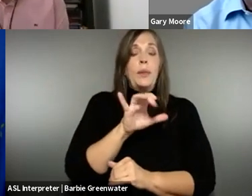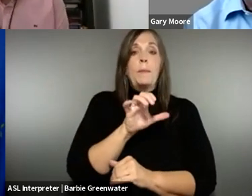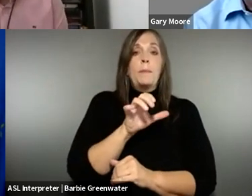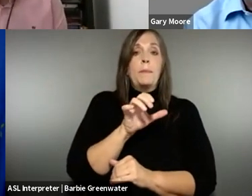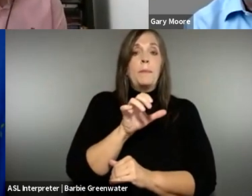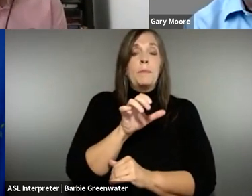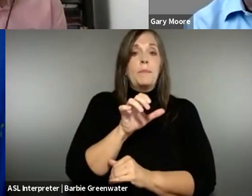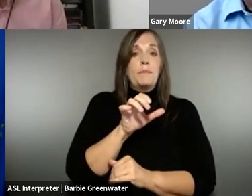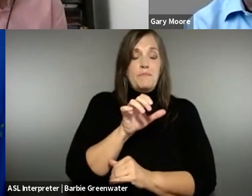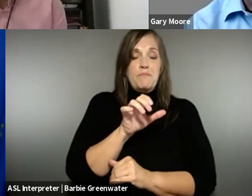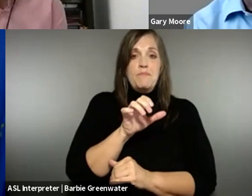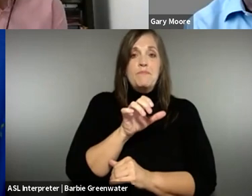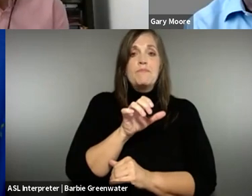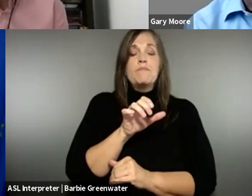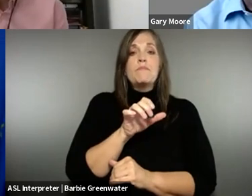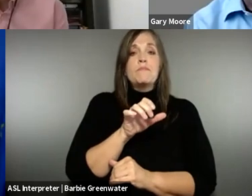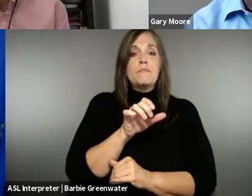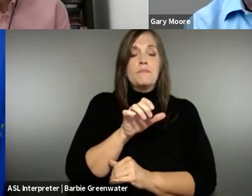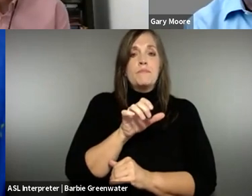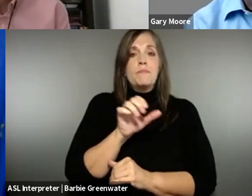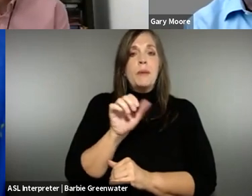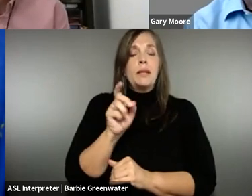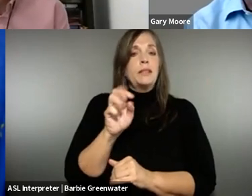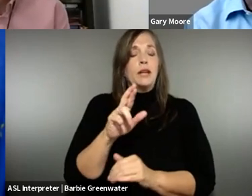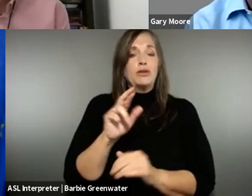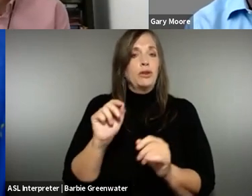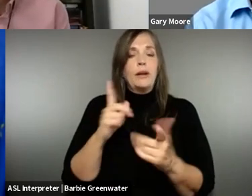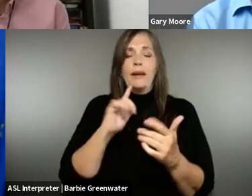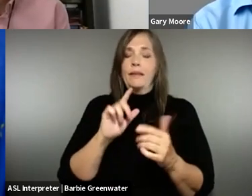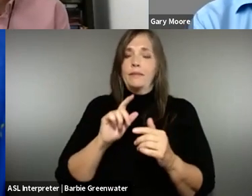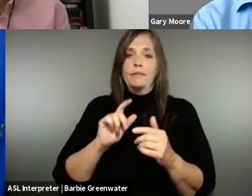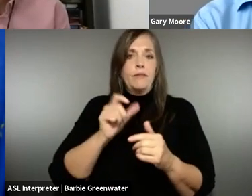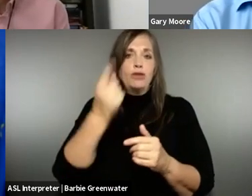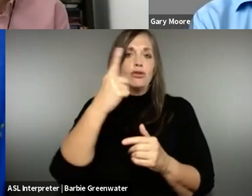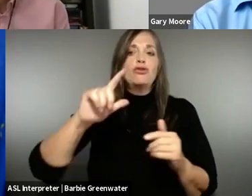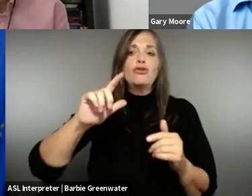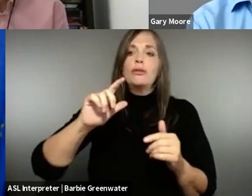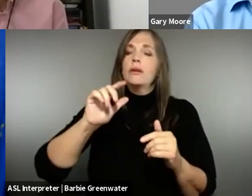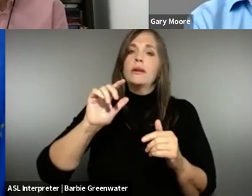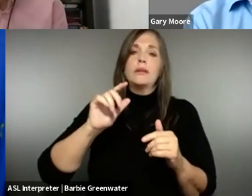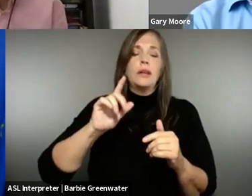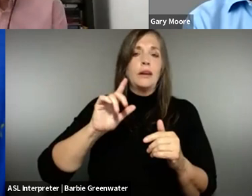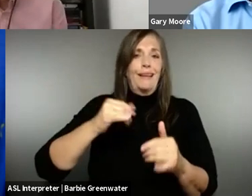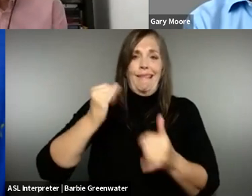directive, the public sector, we didn't hear from them anything. They woke up very, very late. The private sector needs -- I think they have